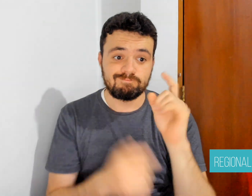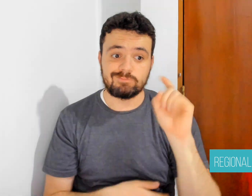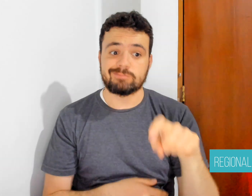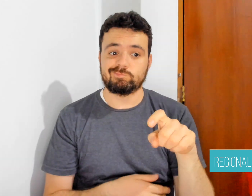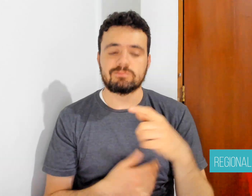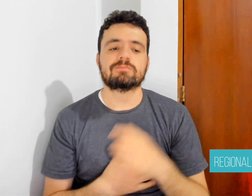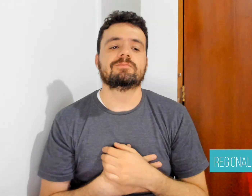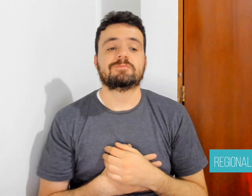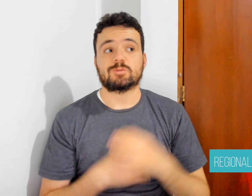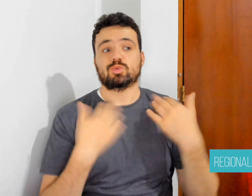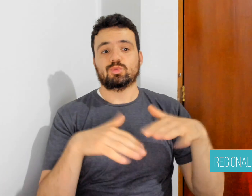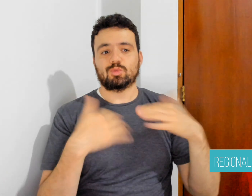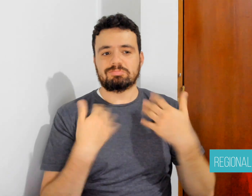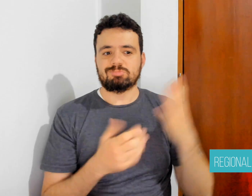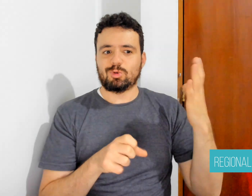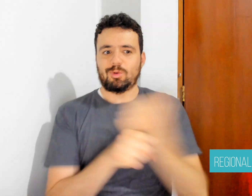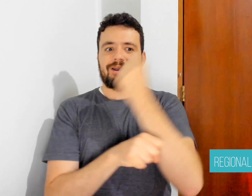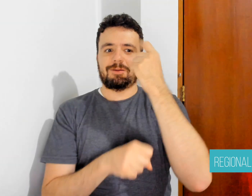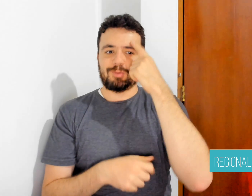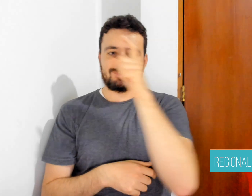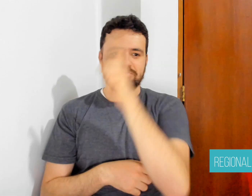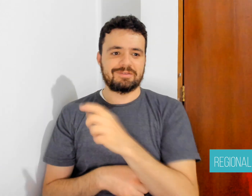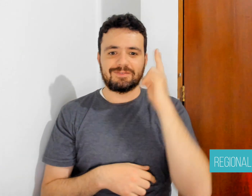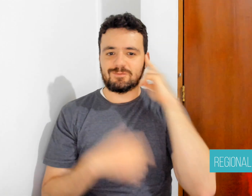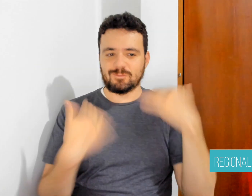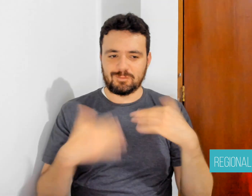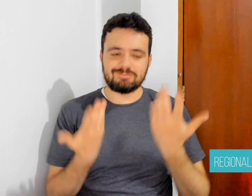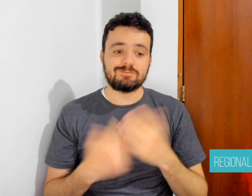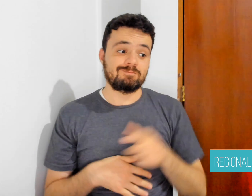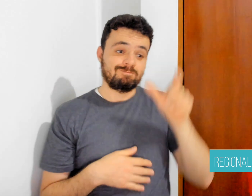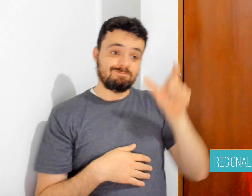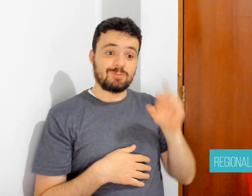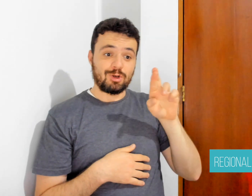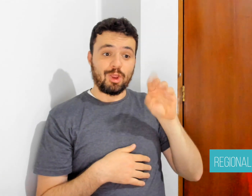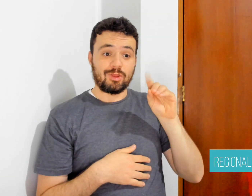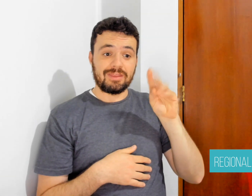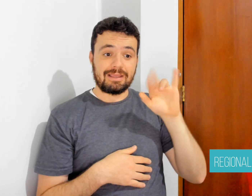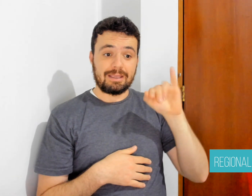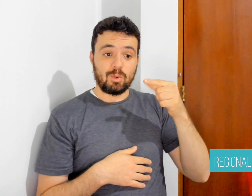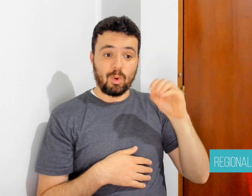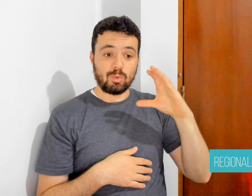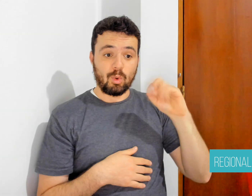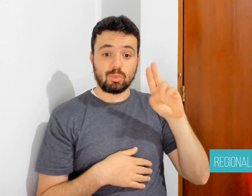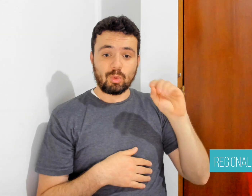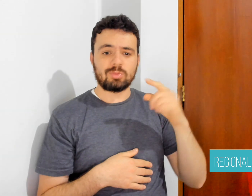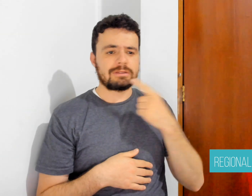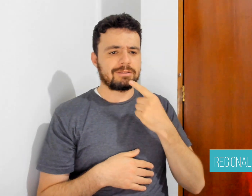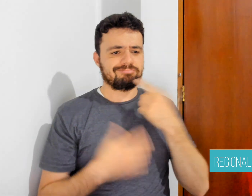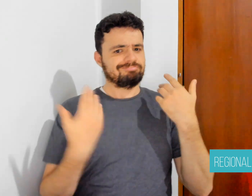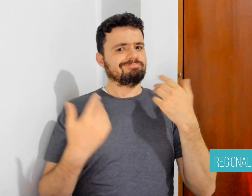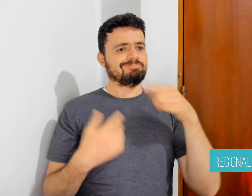accessibility issues in other public organizations in the past.